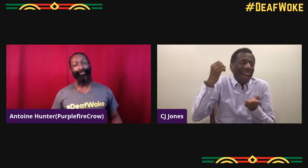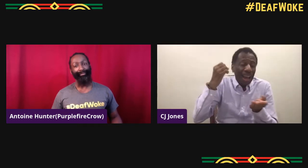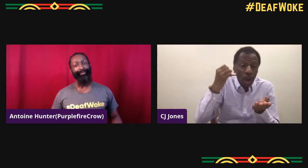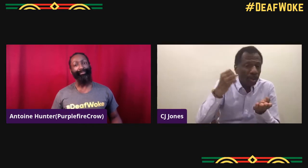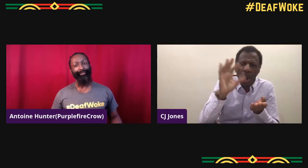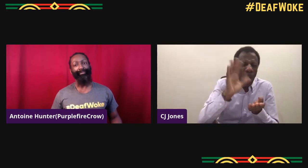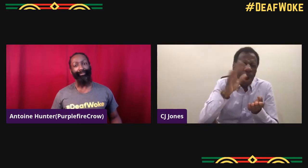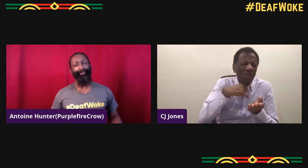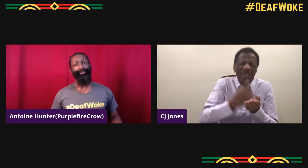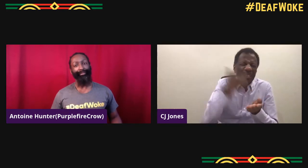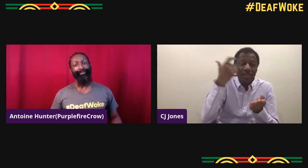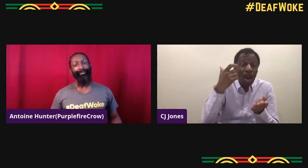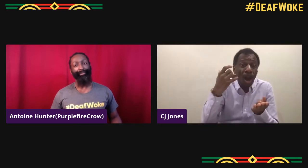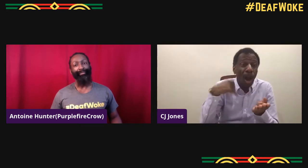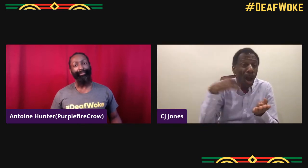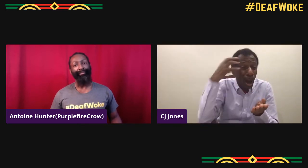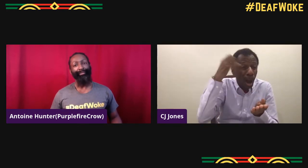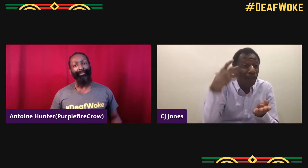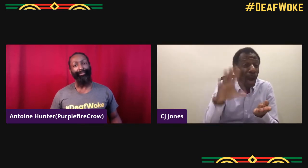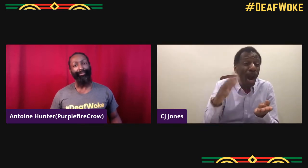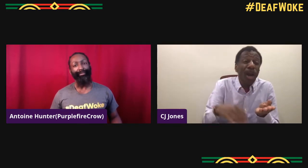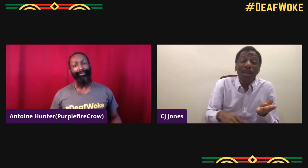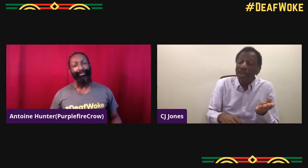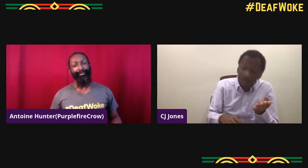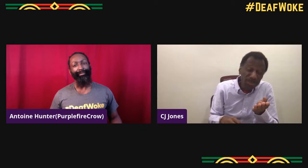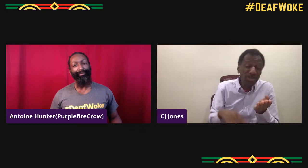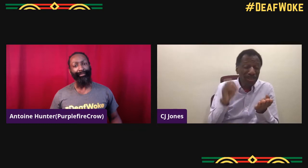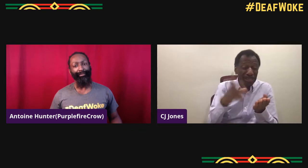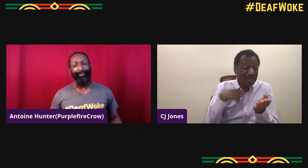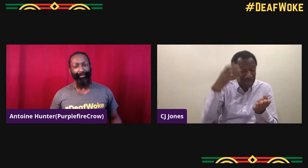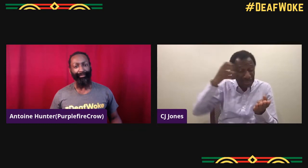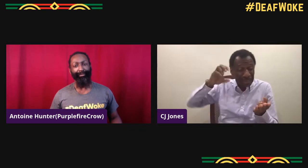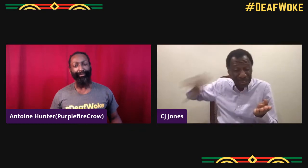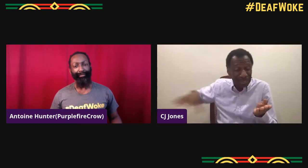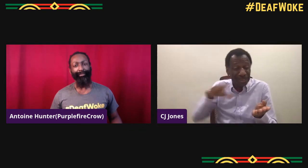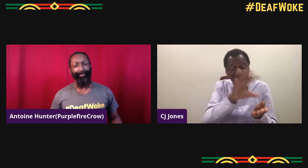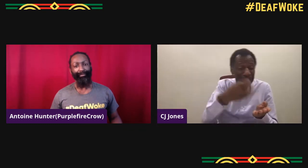kind of try to memorize the script and try to translate it